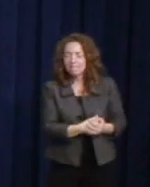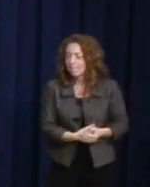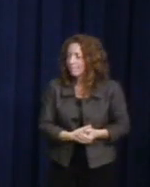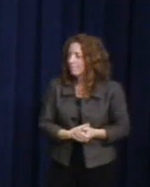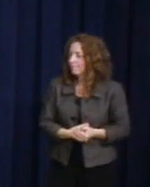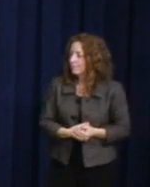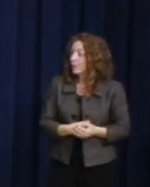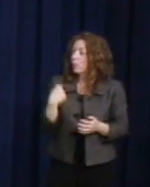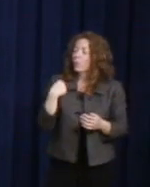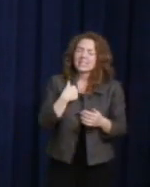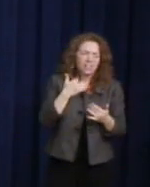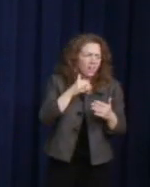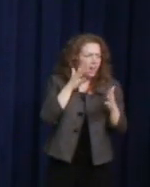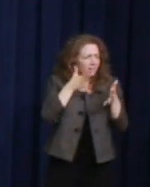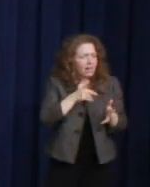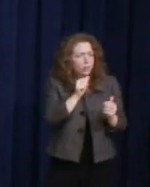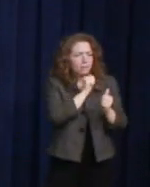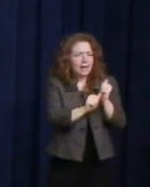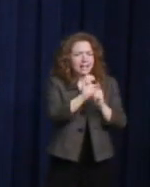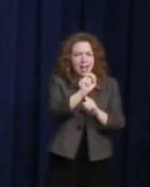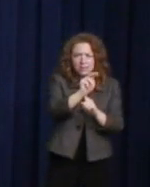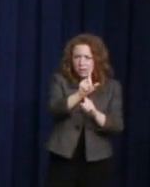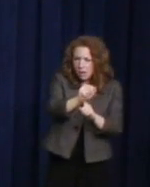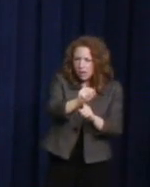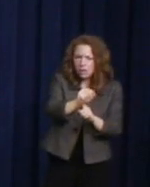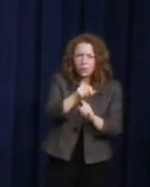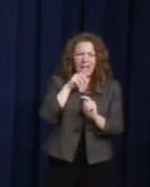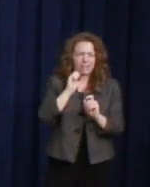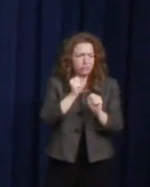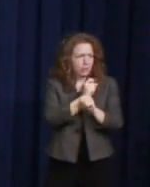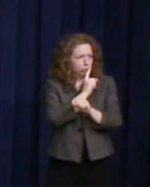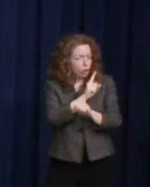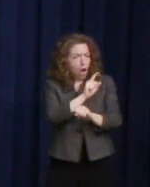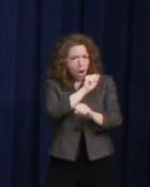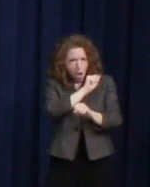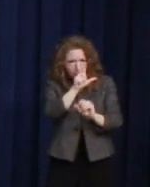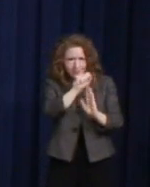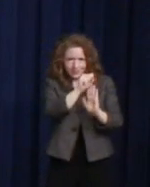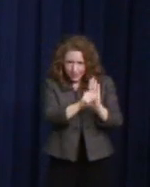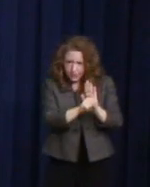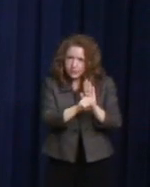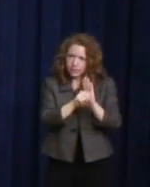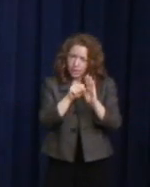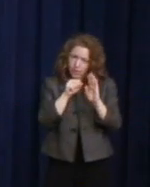marriage equality for all Americans in every state. We have to fight discrimination and